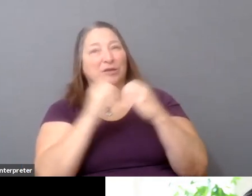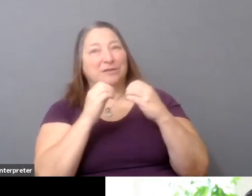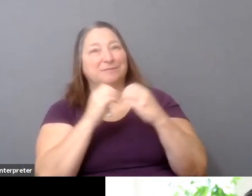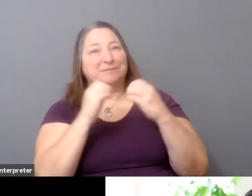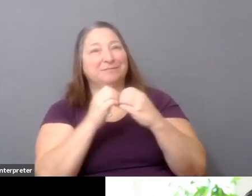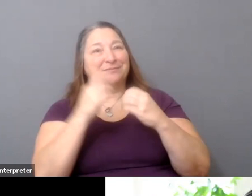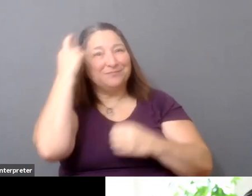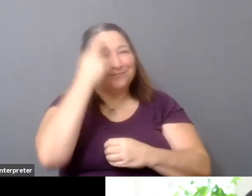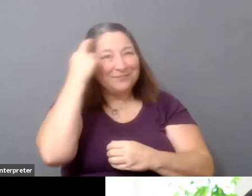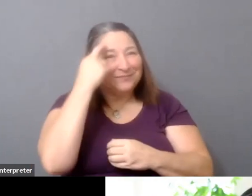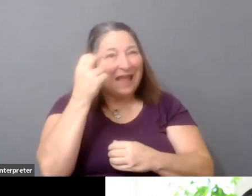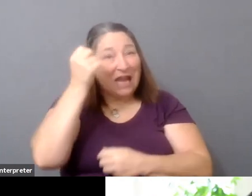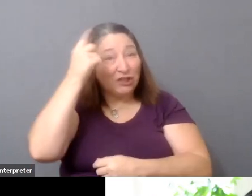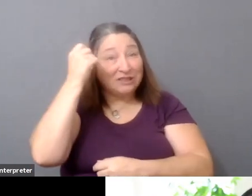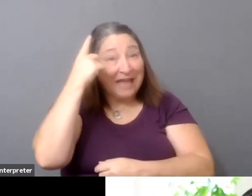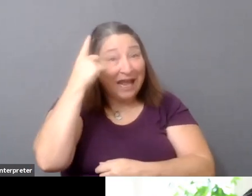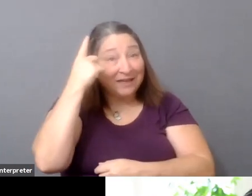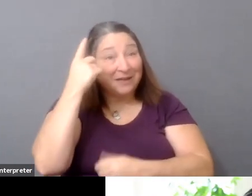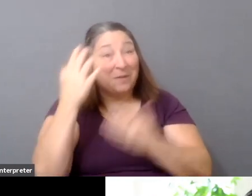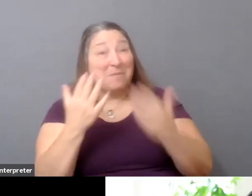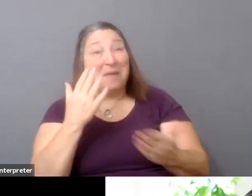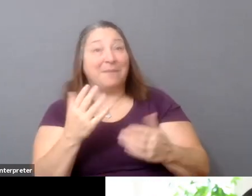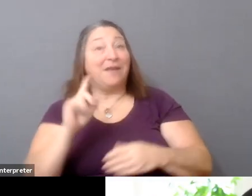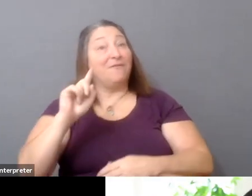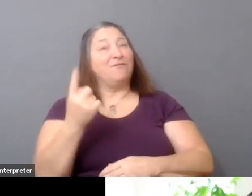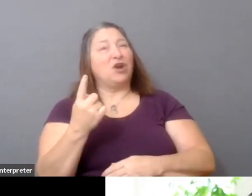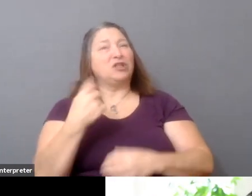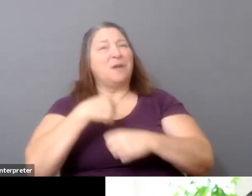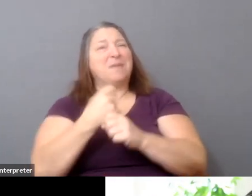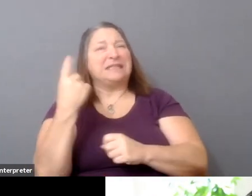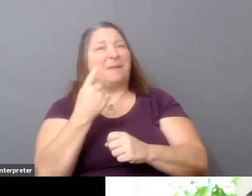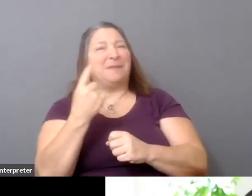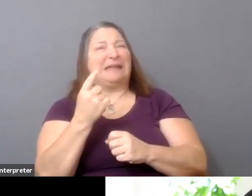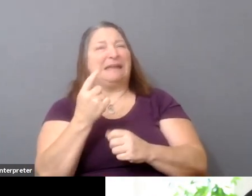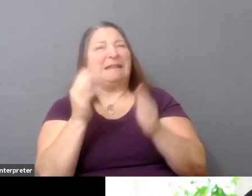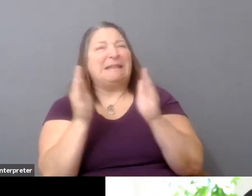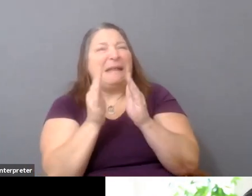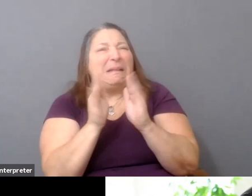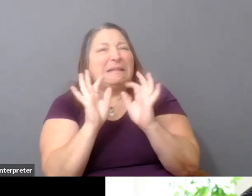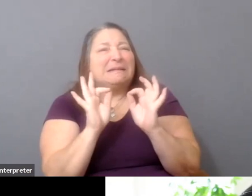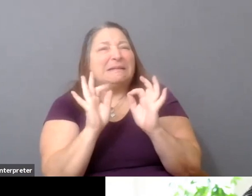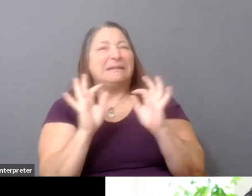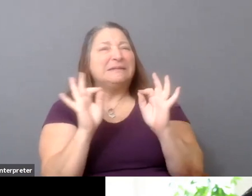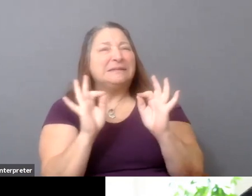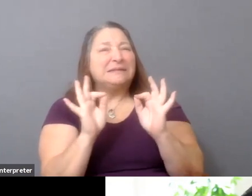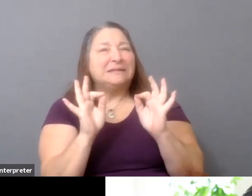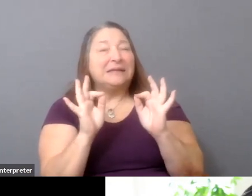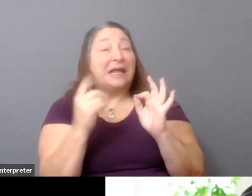to make might be a smaller thing that gets them someone else's attention, which as we've talked about,